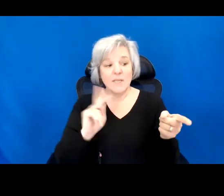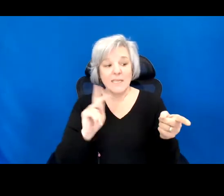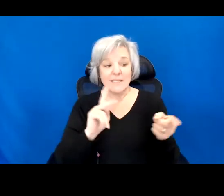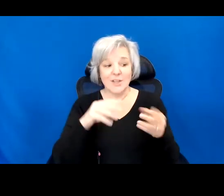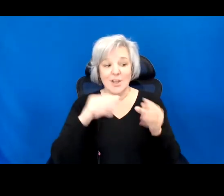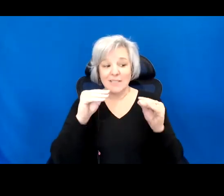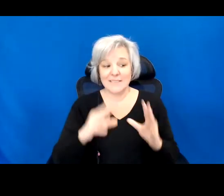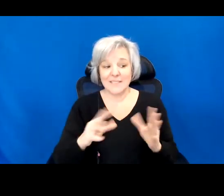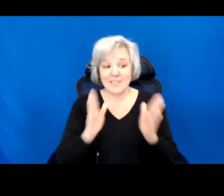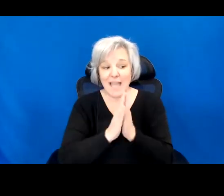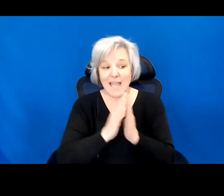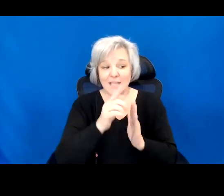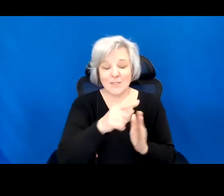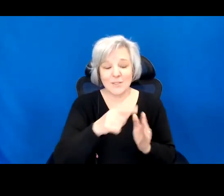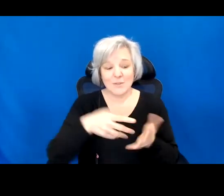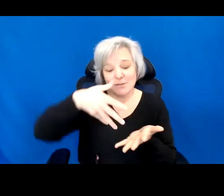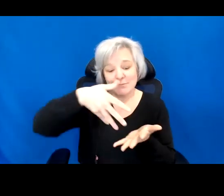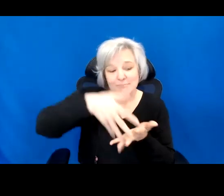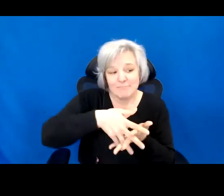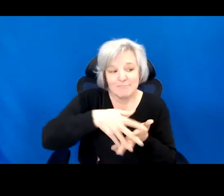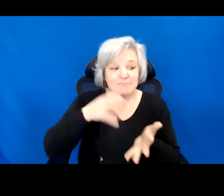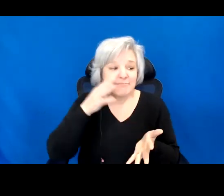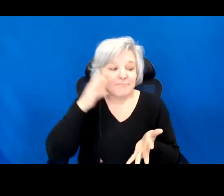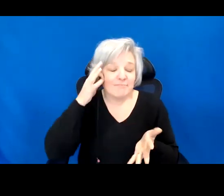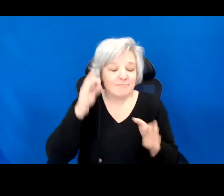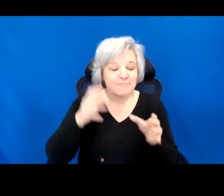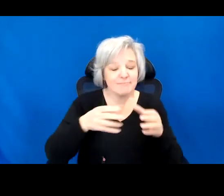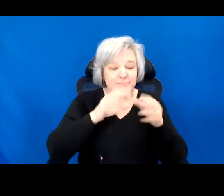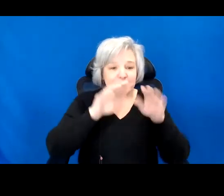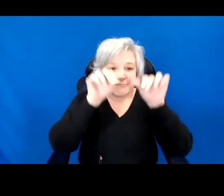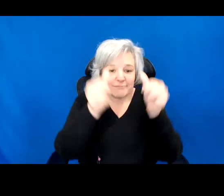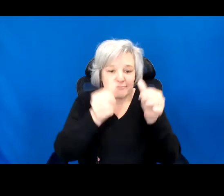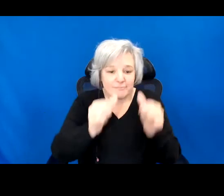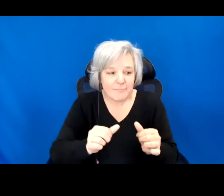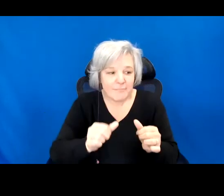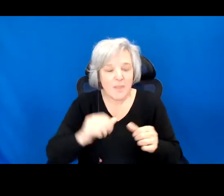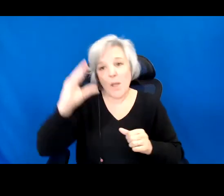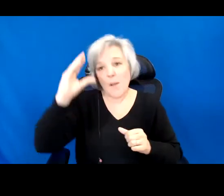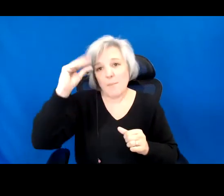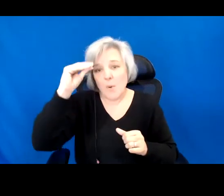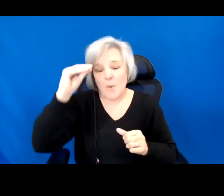color in a little Native American girl, then a Native American boy, followed by a pilgrim